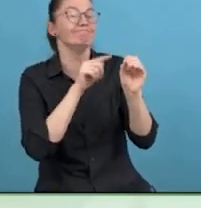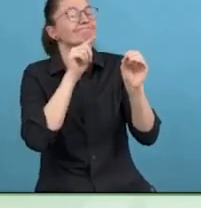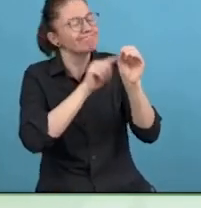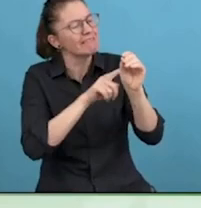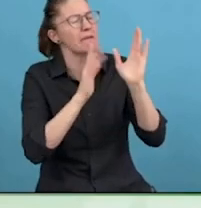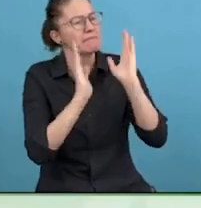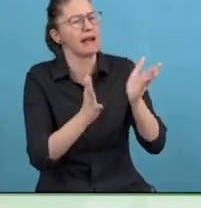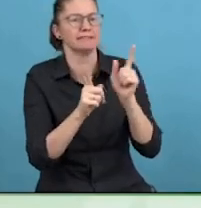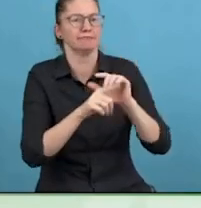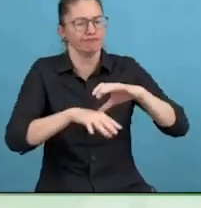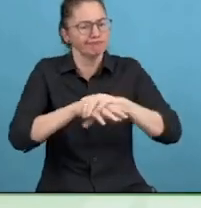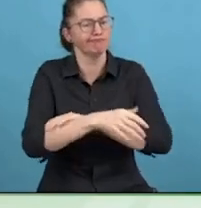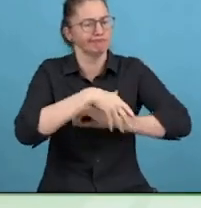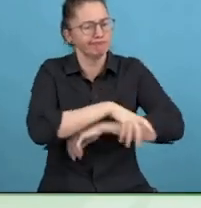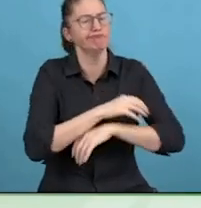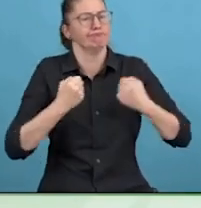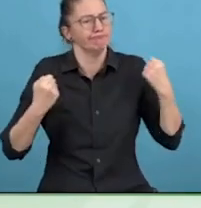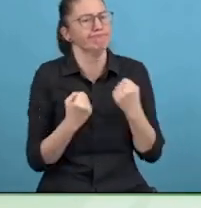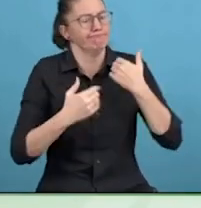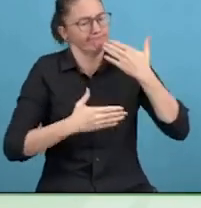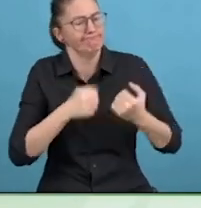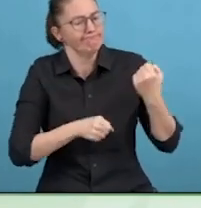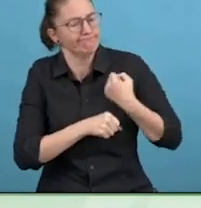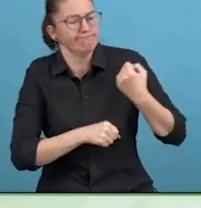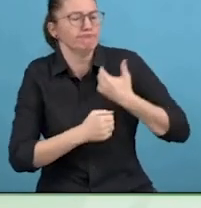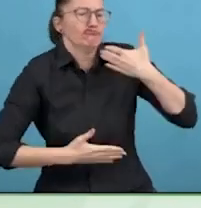do not be embarrassed, you can come up with that.